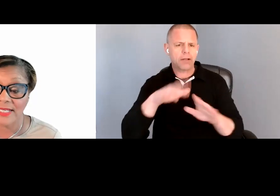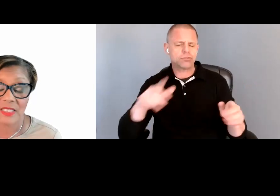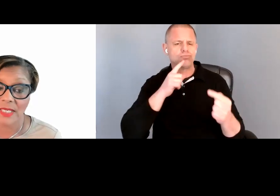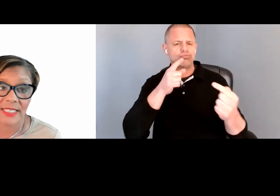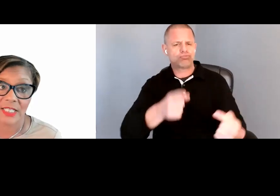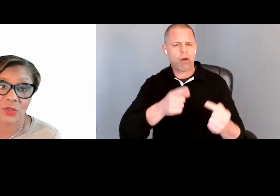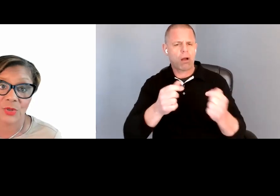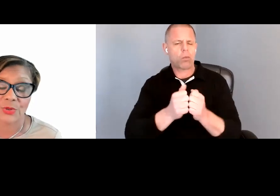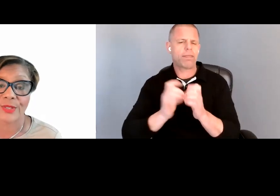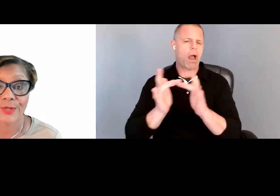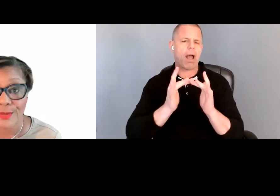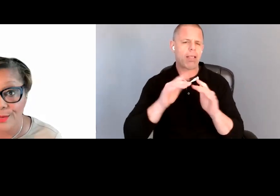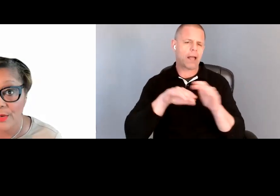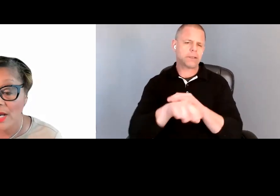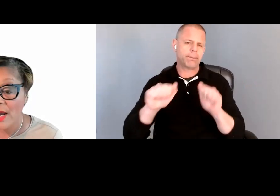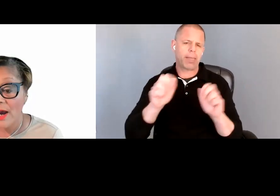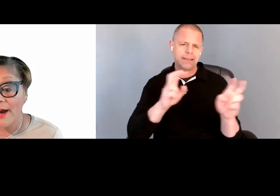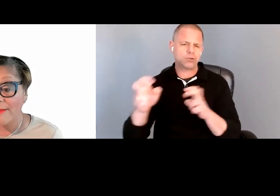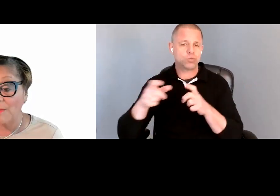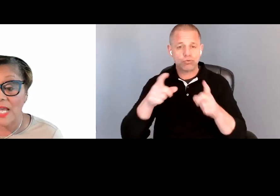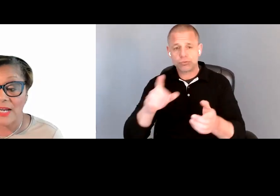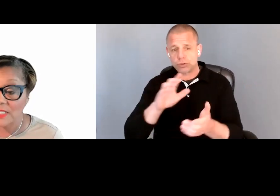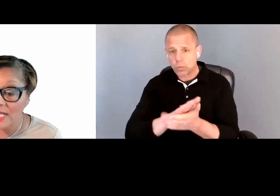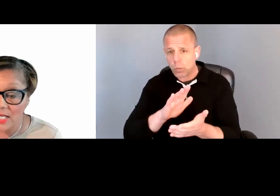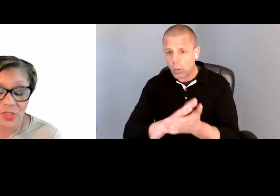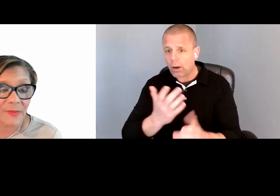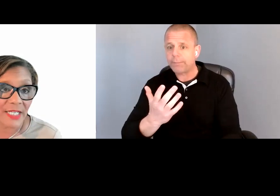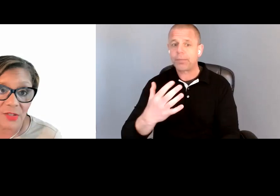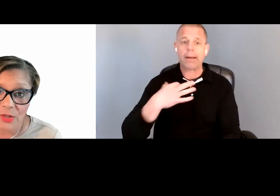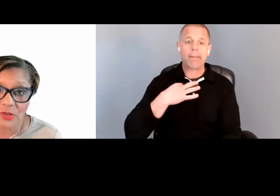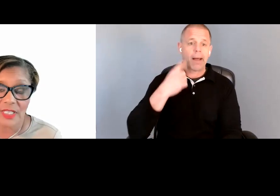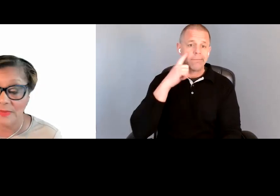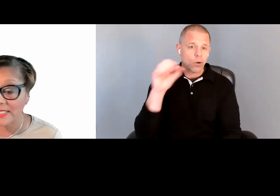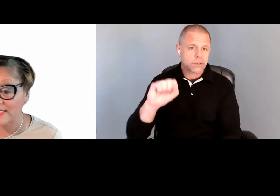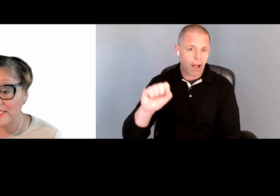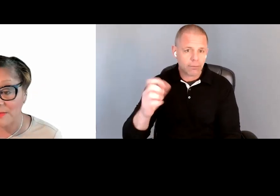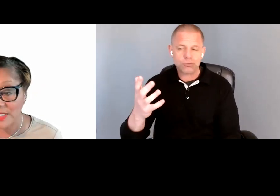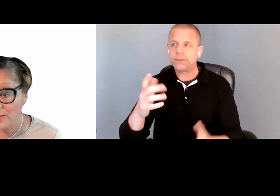accessibility issues during school, applying for scholarships, internships, accessing materials,